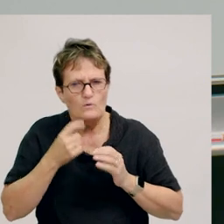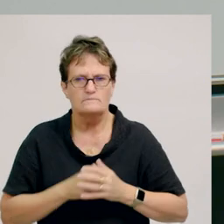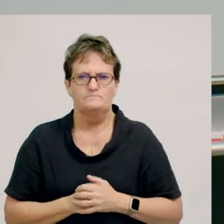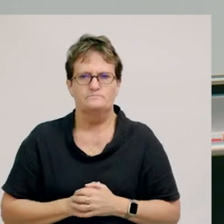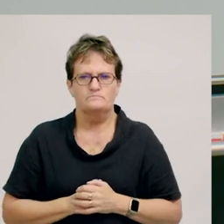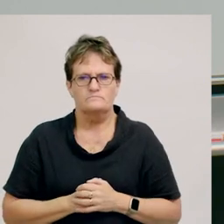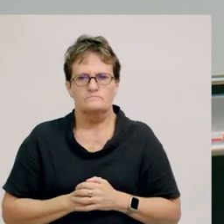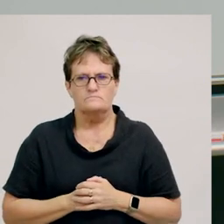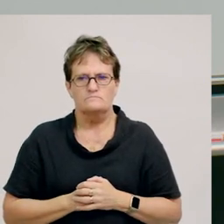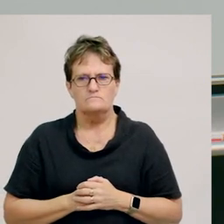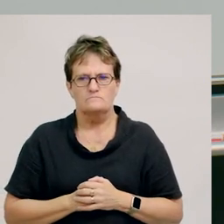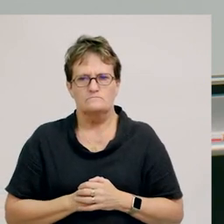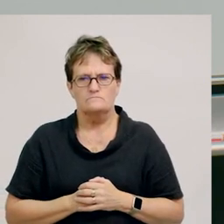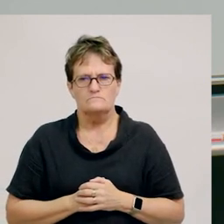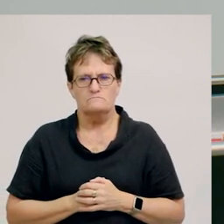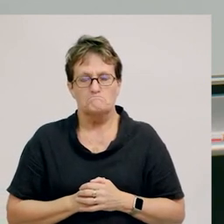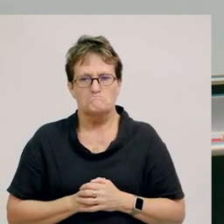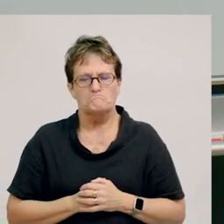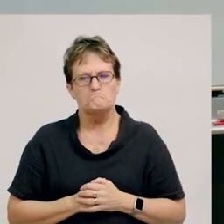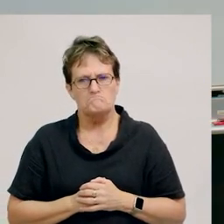So, I might have guessed about right, I think.